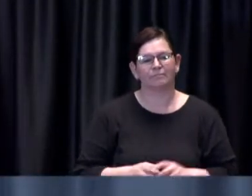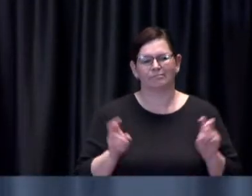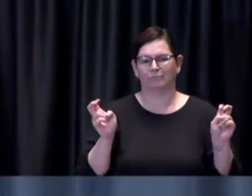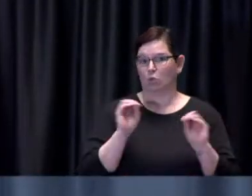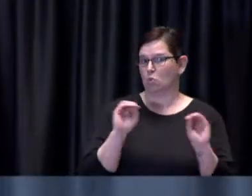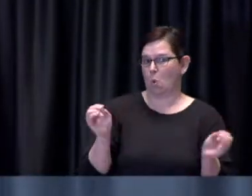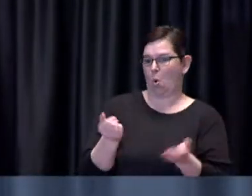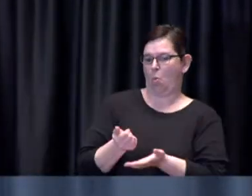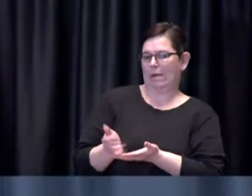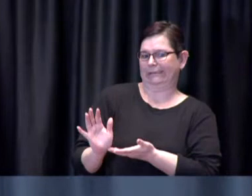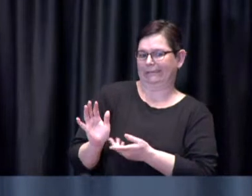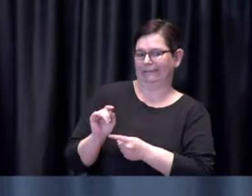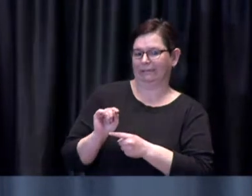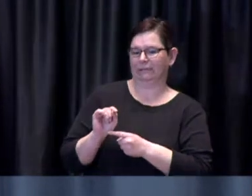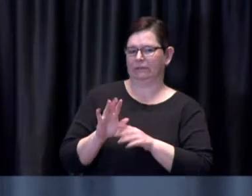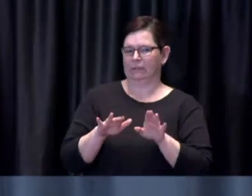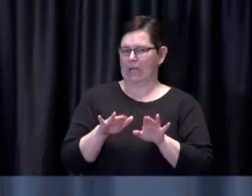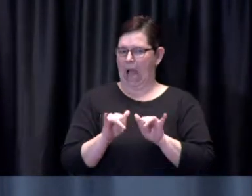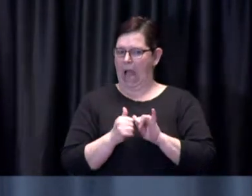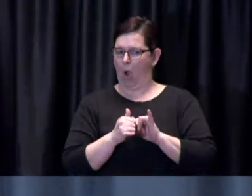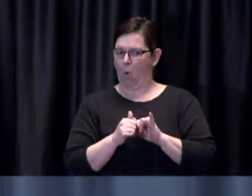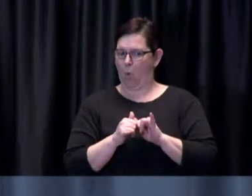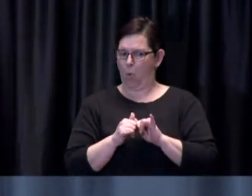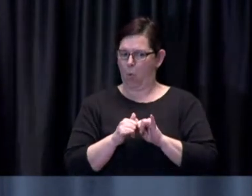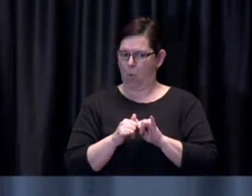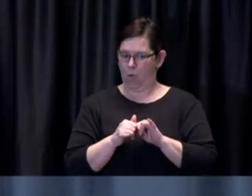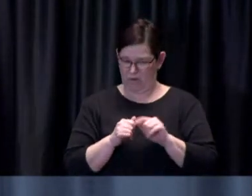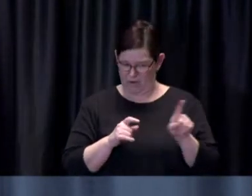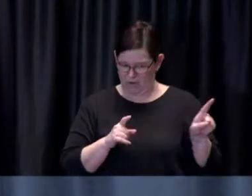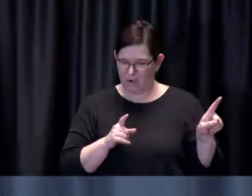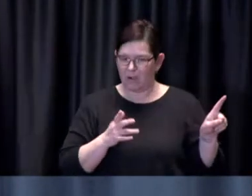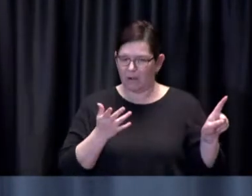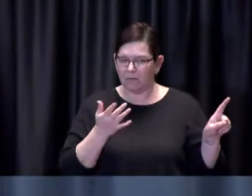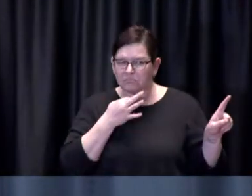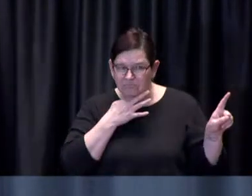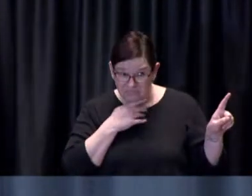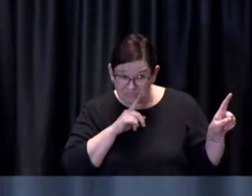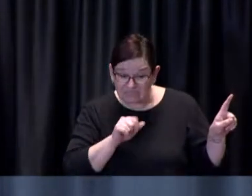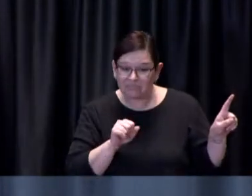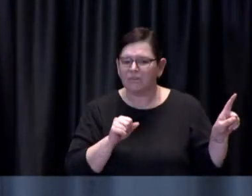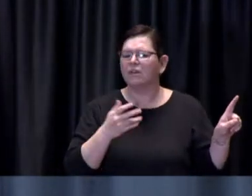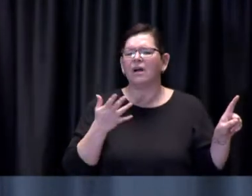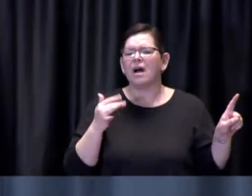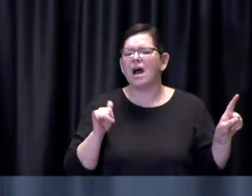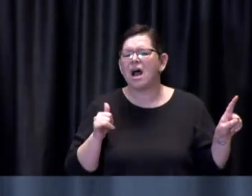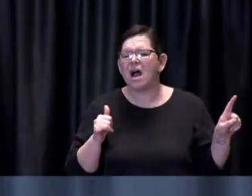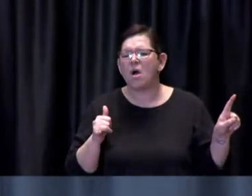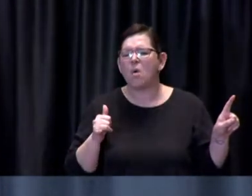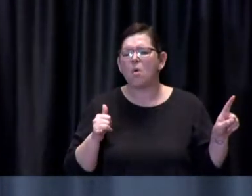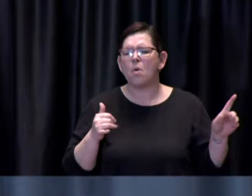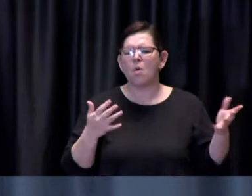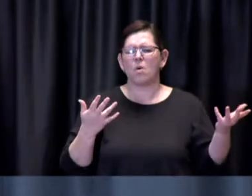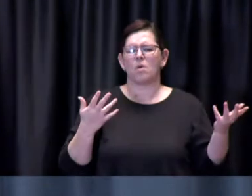happens how are you sure that's the case and I'm sure you saw on the weekend that one of the clinics opened up a pretty broad open waiting list for the so-called leftover